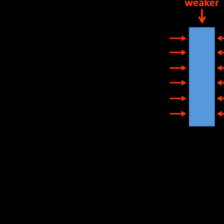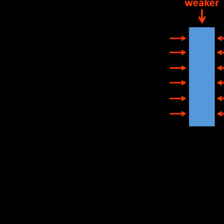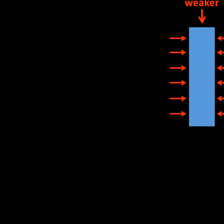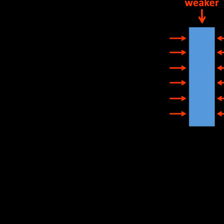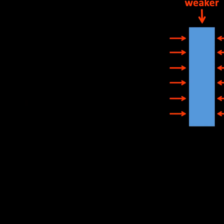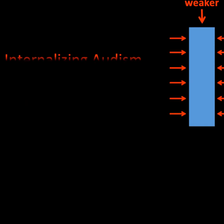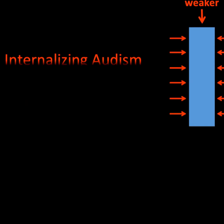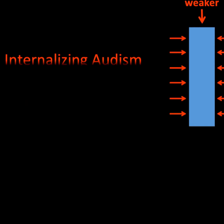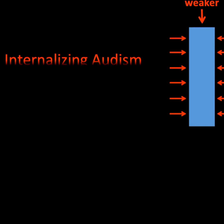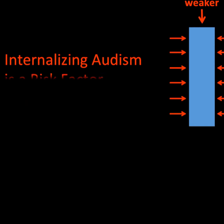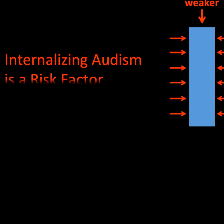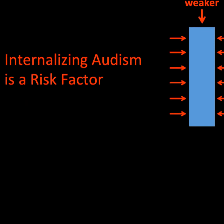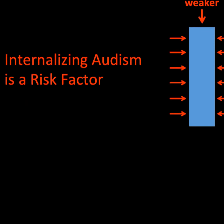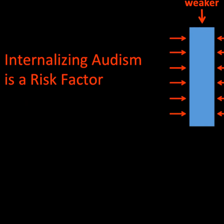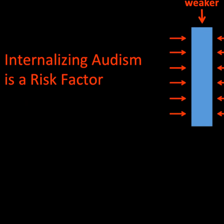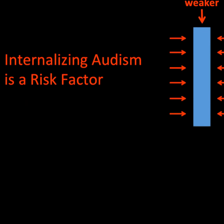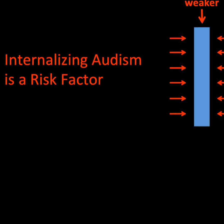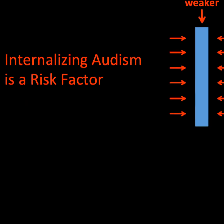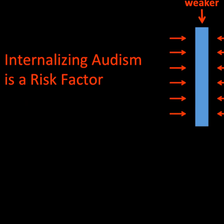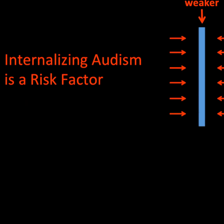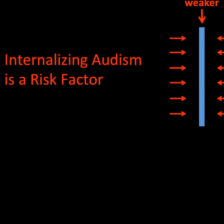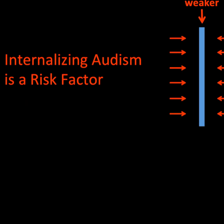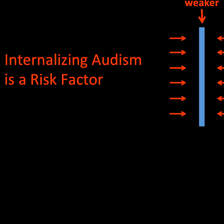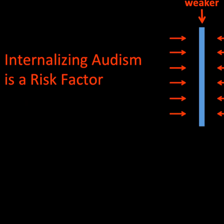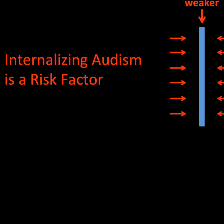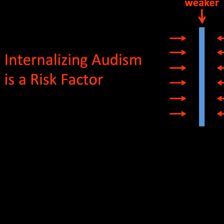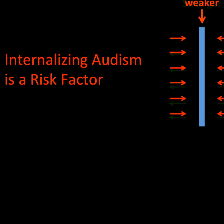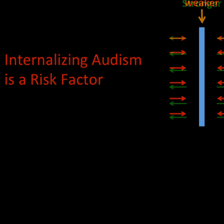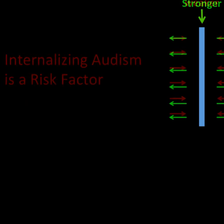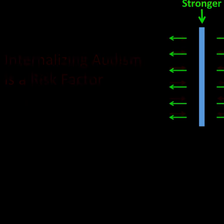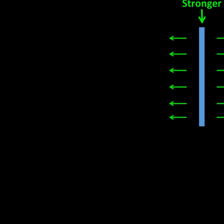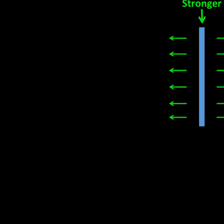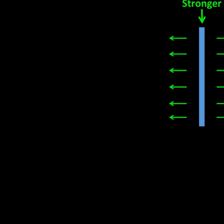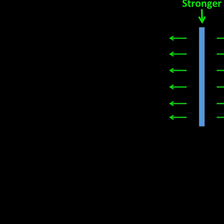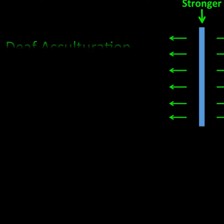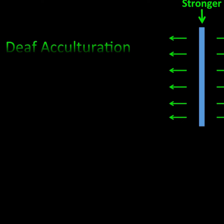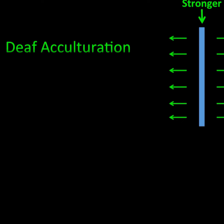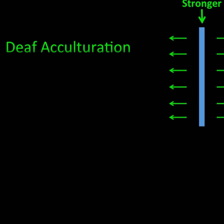Graph with arrows in. Internalizing Audism is a Risk Factor. Graph with arrows out.